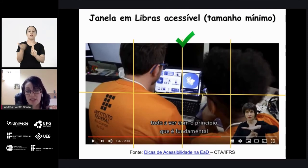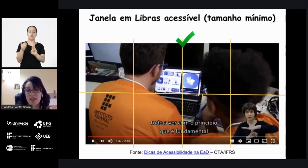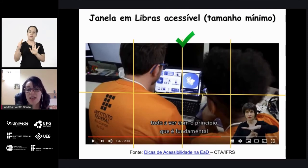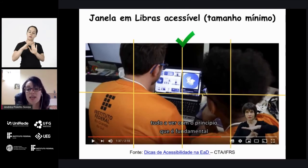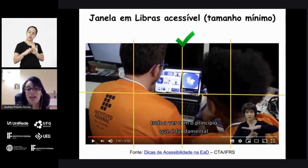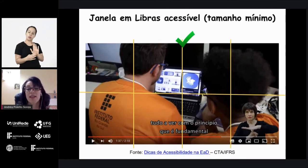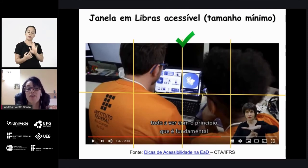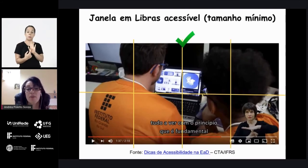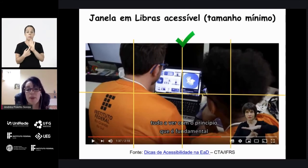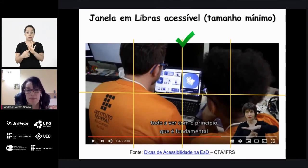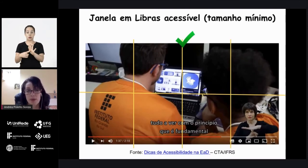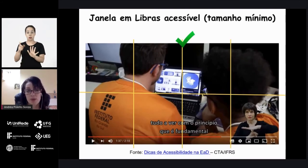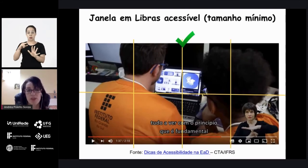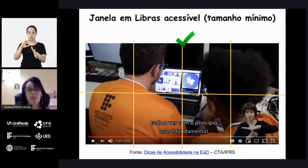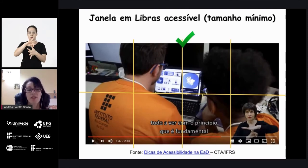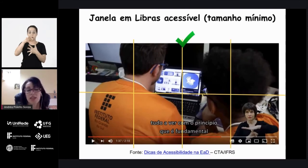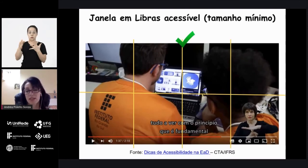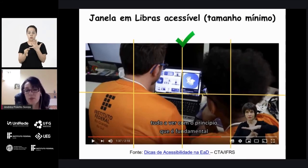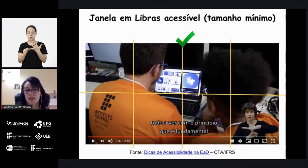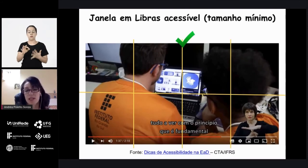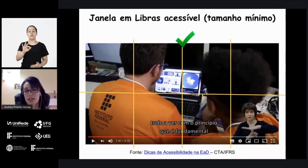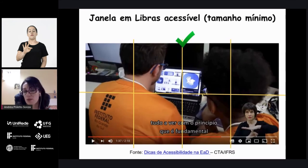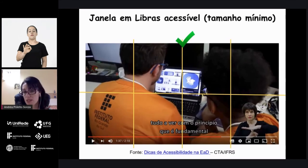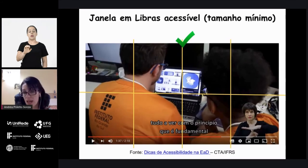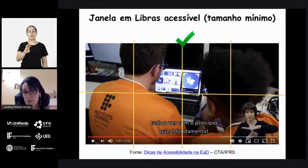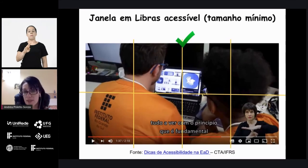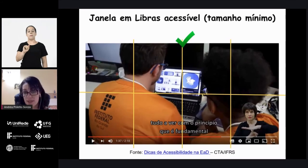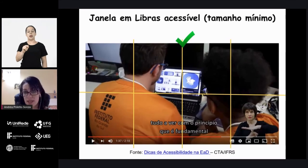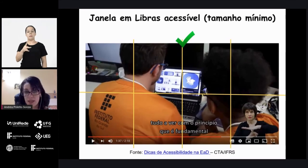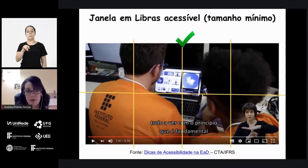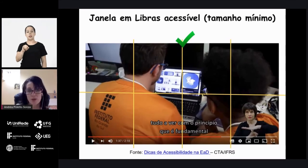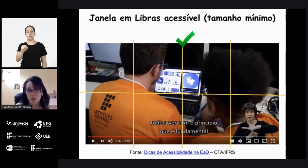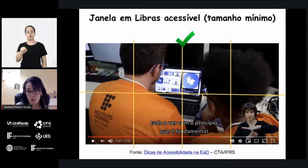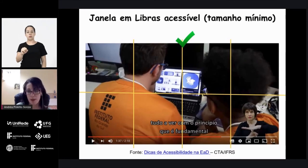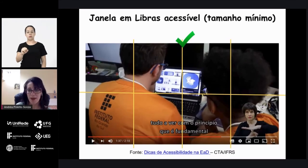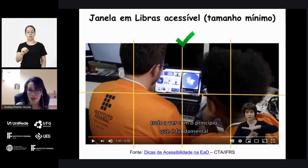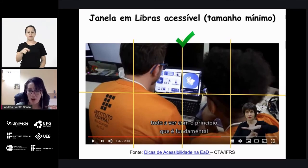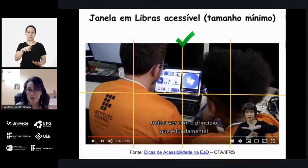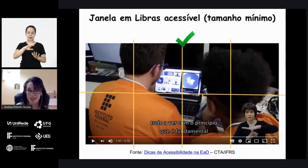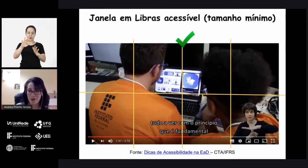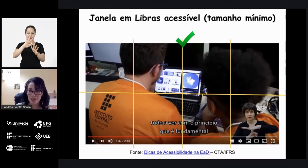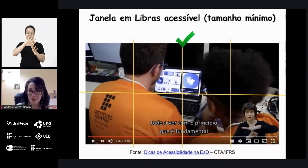the references which is from febrapils of the Brazilian Federation of Pound Interpreters the